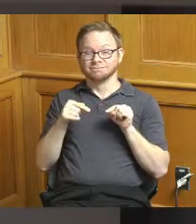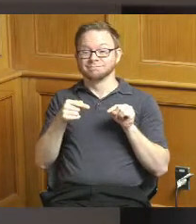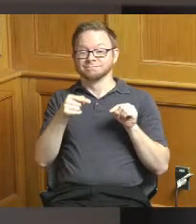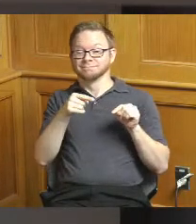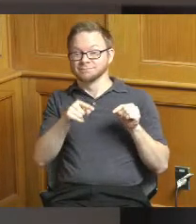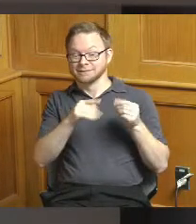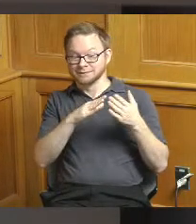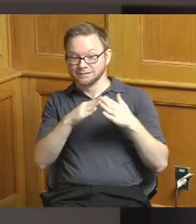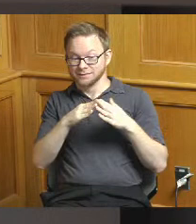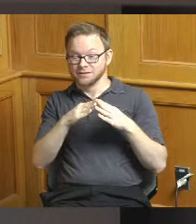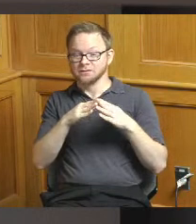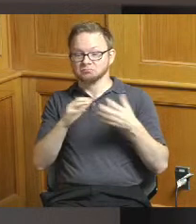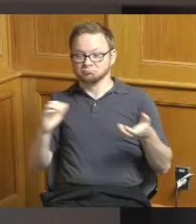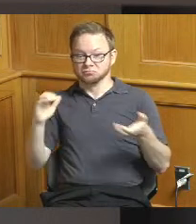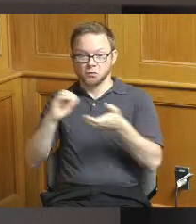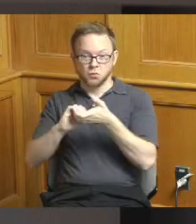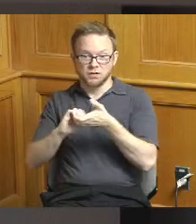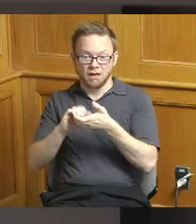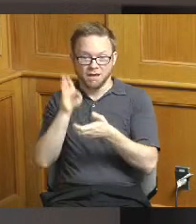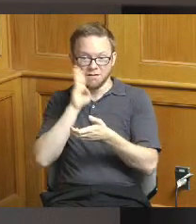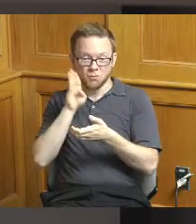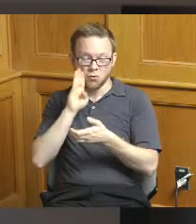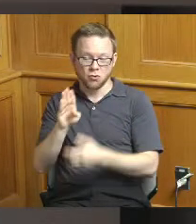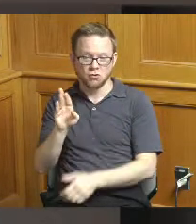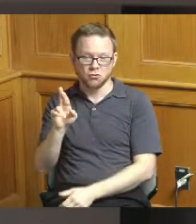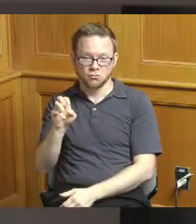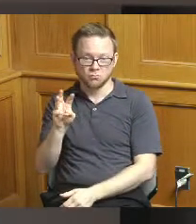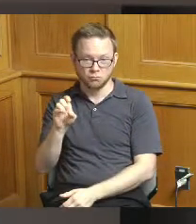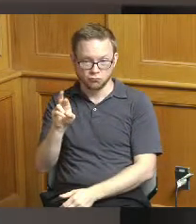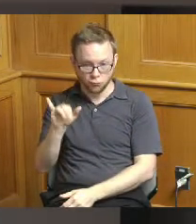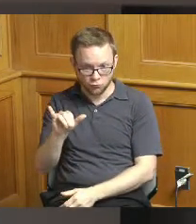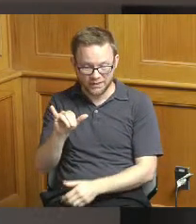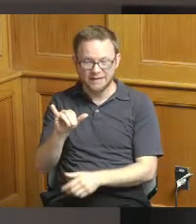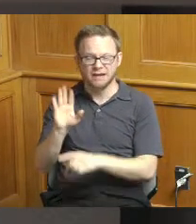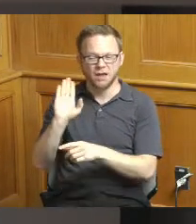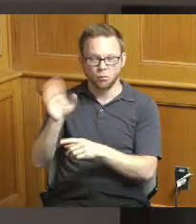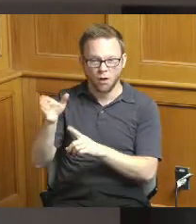a brewery who would also bring food vendors to the site to hope to kind of create some more